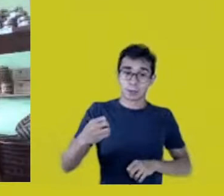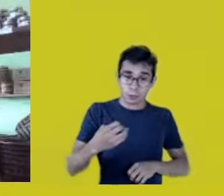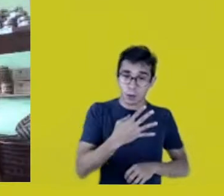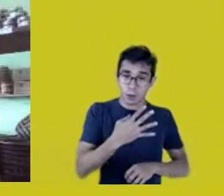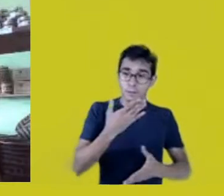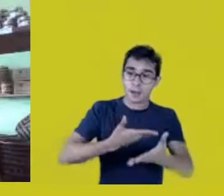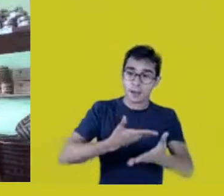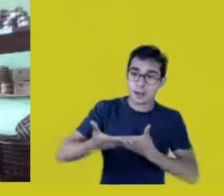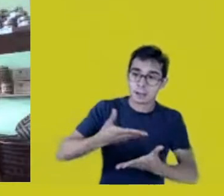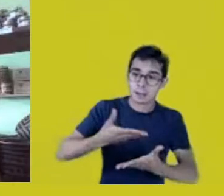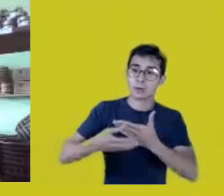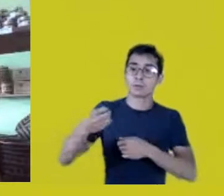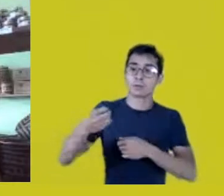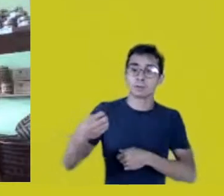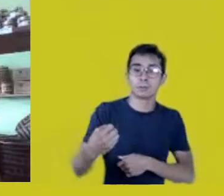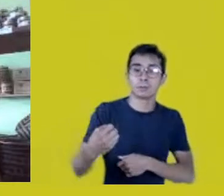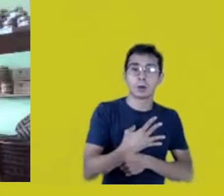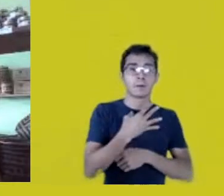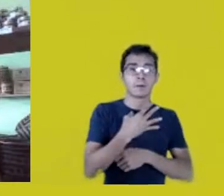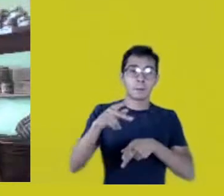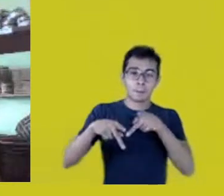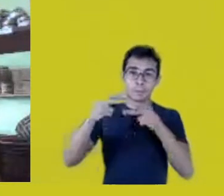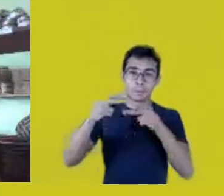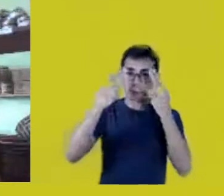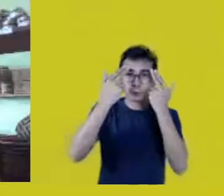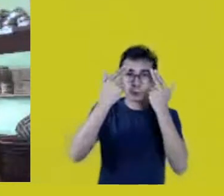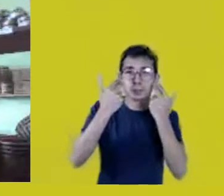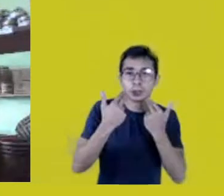with the Native peoples and their traditional knowledge,